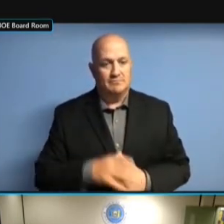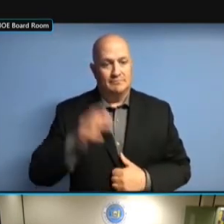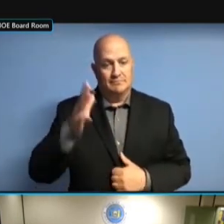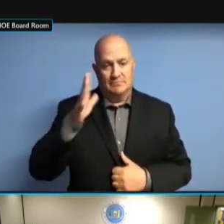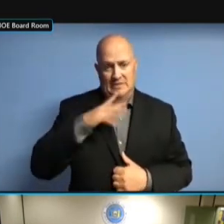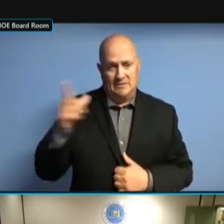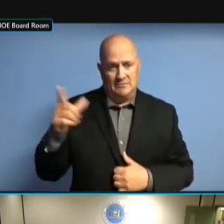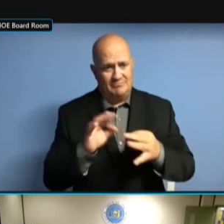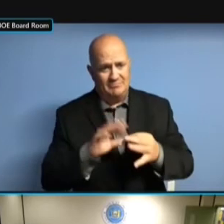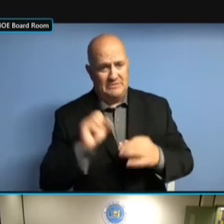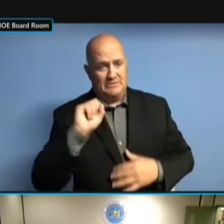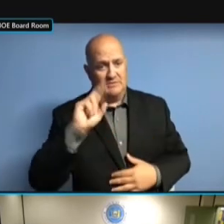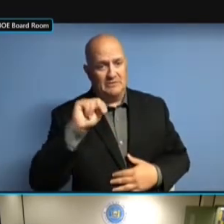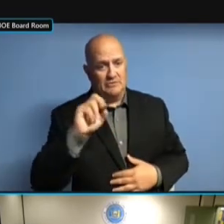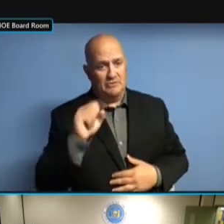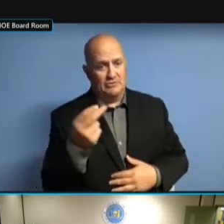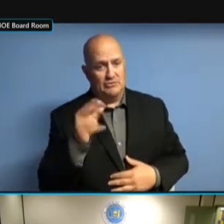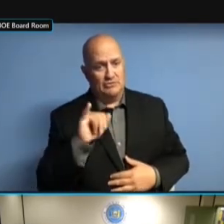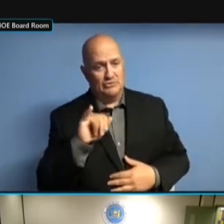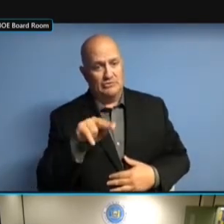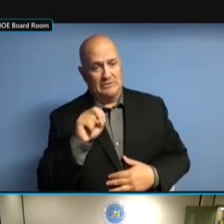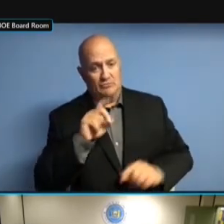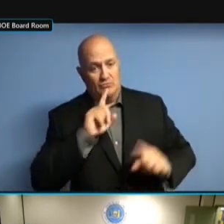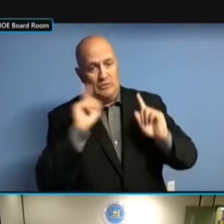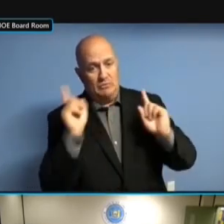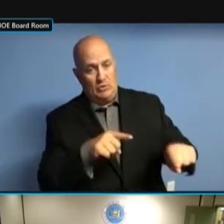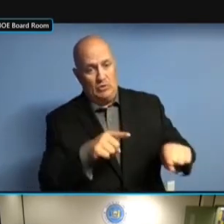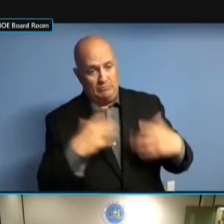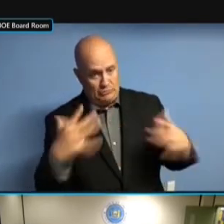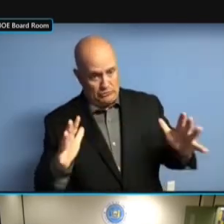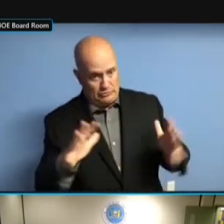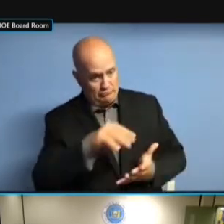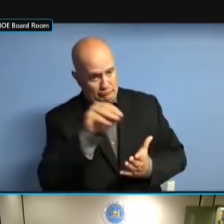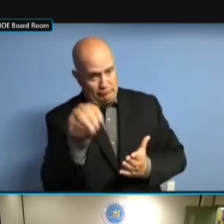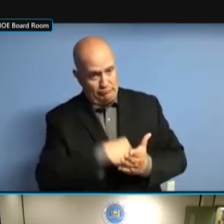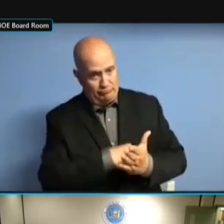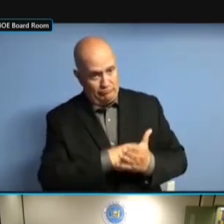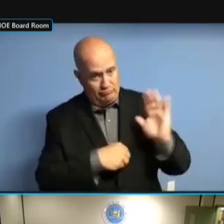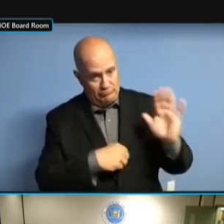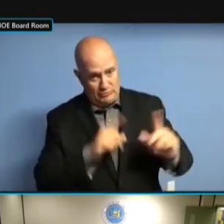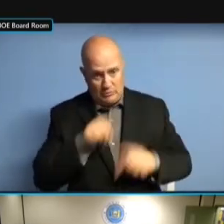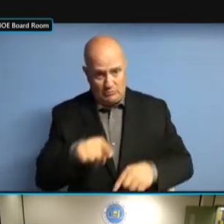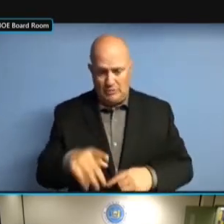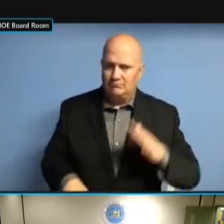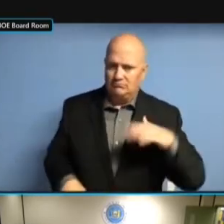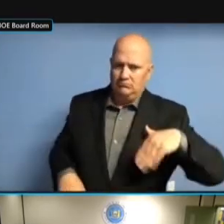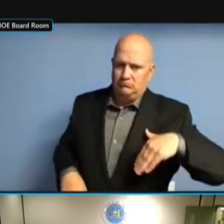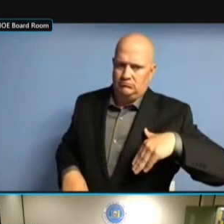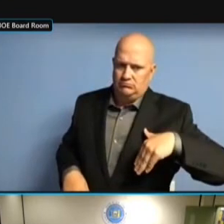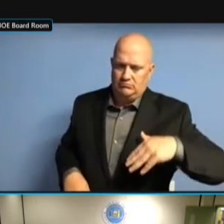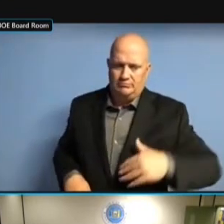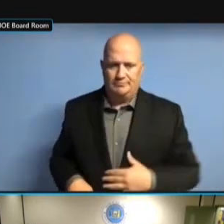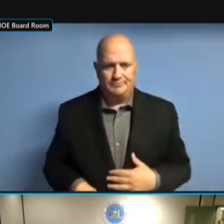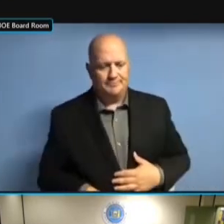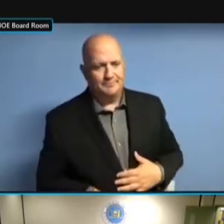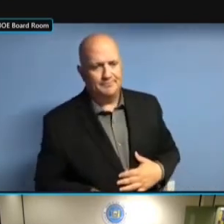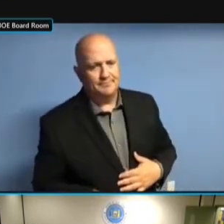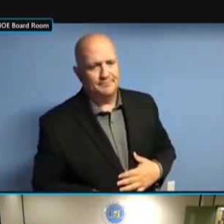I DID NOT. >> NOR DID I. NOR DID I. NOR DID I. >> NOR DID I. >> I NOR DID I. >> I DIDN'T NOR DID I. >> I DIDN'T EITHER. I DIDN'T EITHER. I DIDN'T EITHER. >> I DIDN'T EITHER. >> WE I DIDN'T EITHER. >> WE HAD I DIDN'T EITHER. >> WE HAD A I DIDN'T EITHER. >> WE HAD A FAILURE I DIDN'T EITHER. >> WE HAD A FAILURE OF